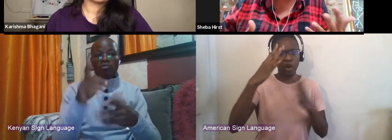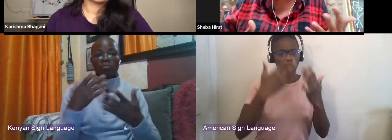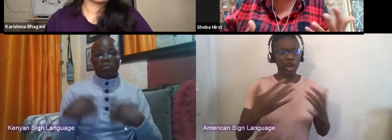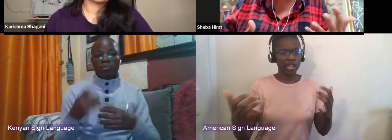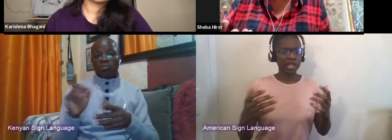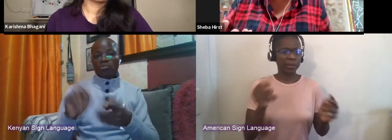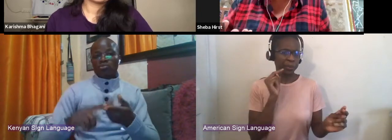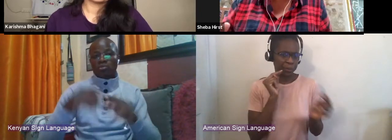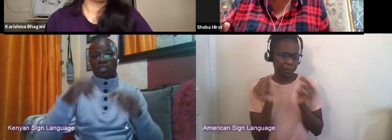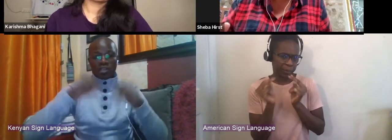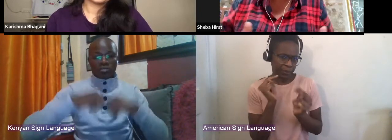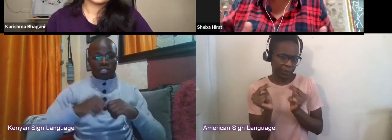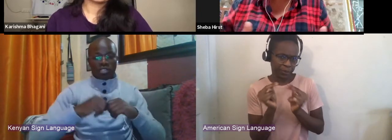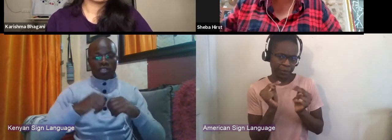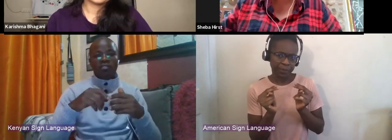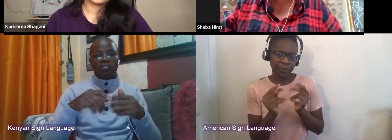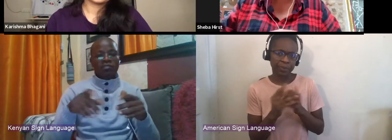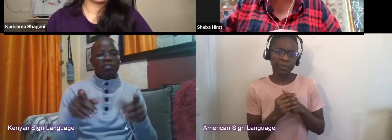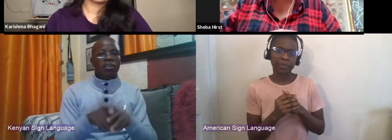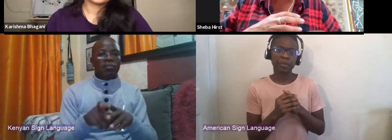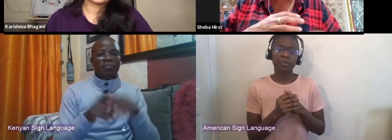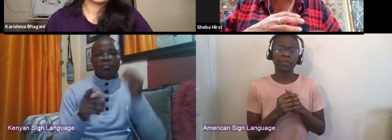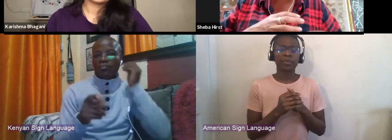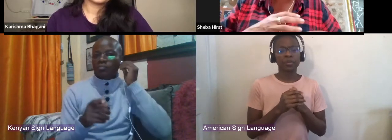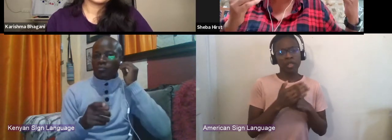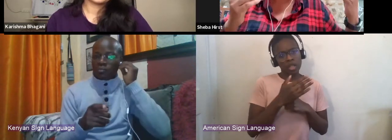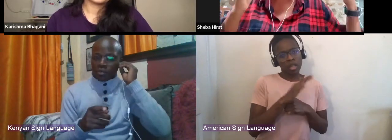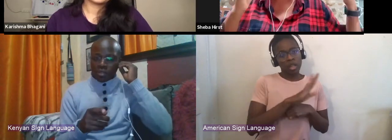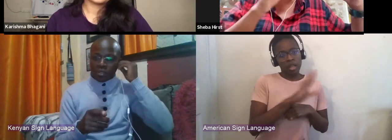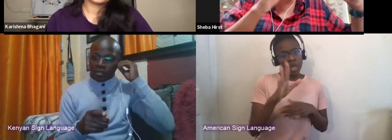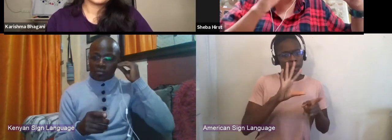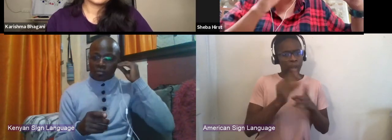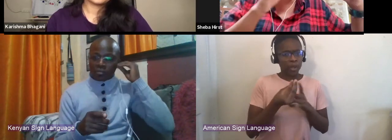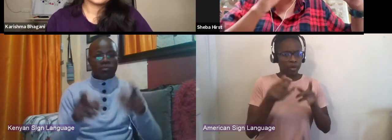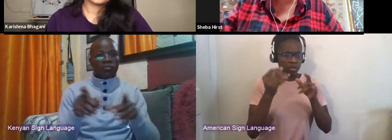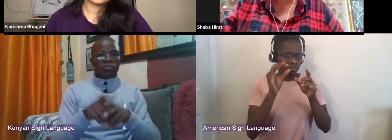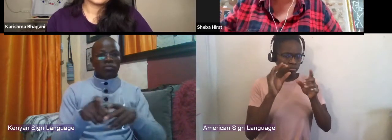it's cultural norms and interrogate them as well